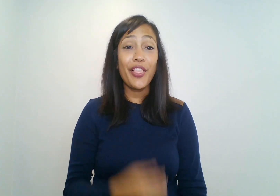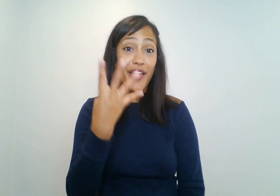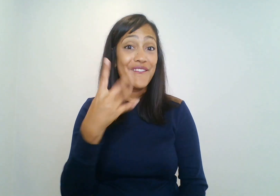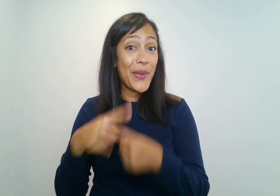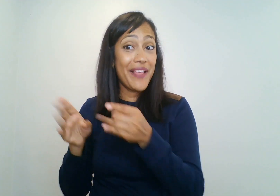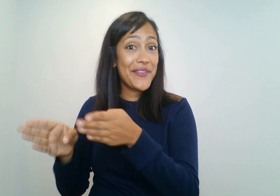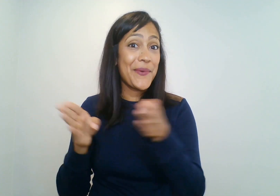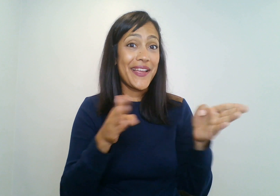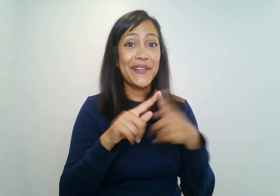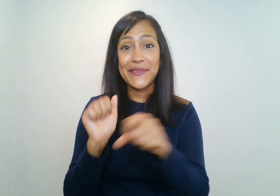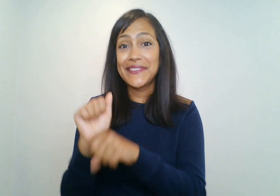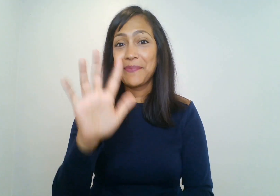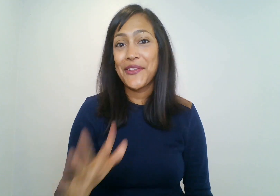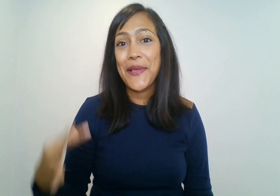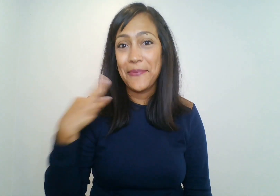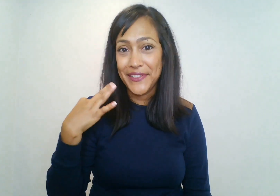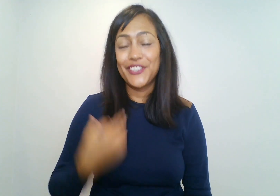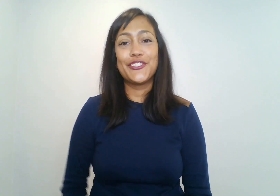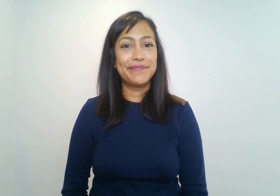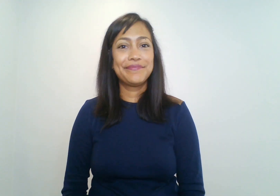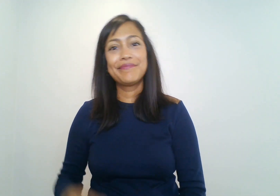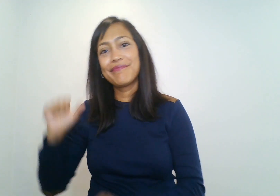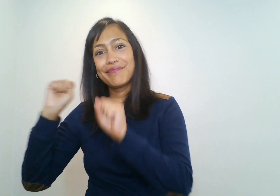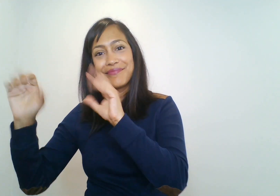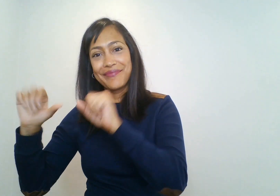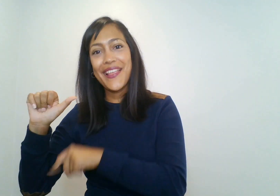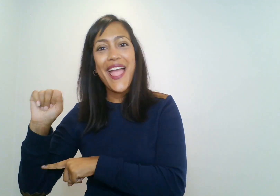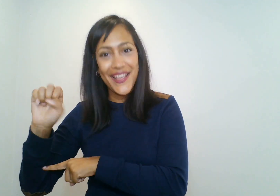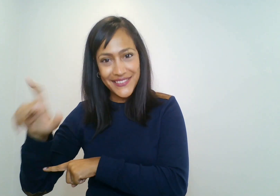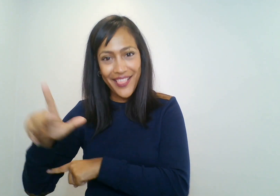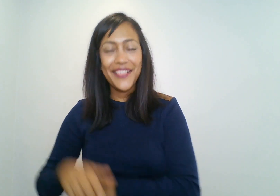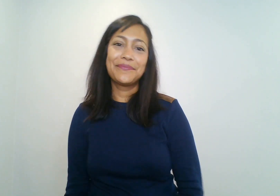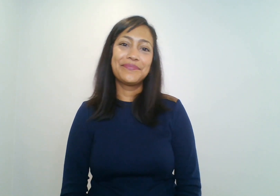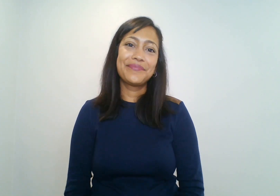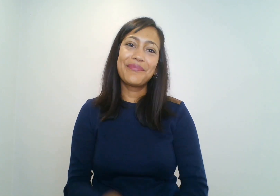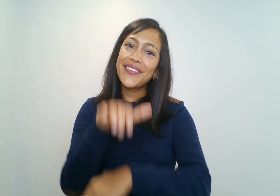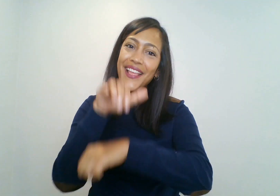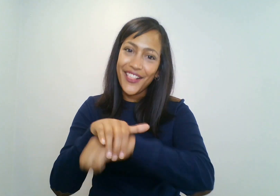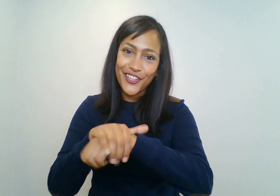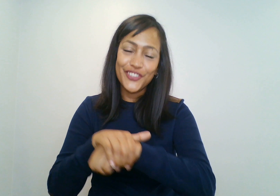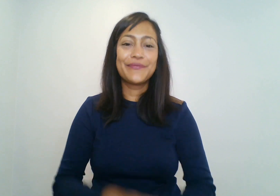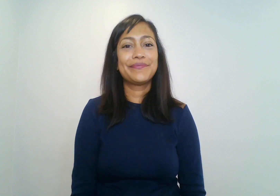There are four different ways to apply: (1) American Sign Language, (2) English,